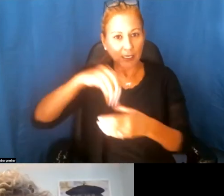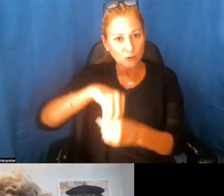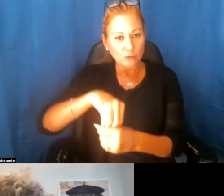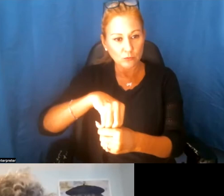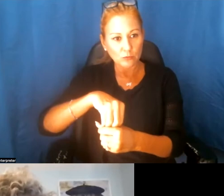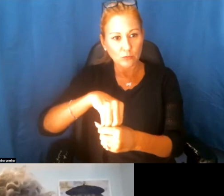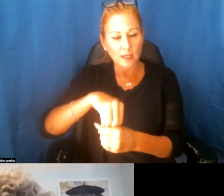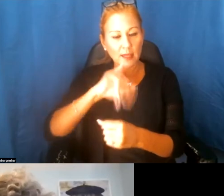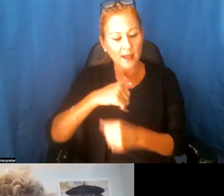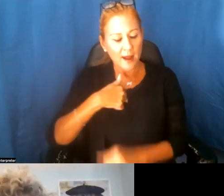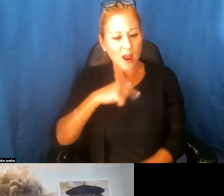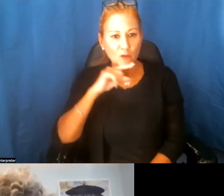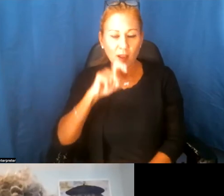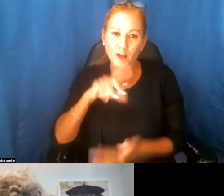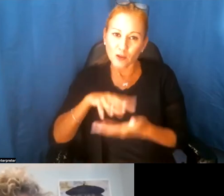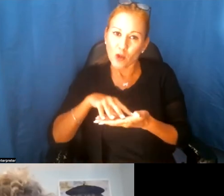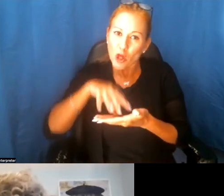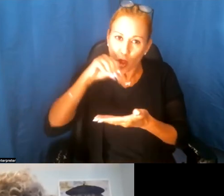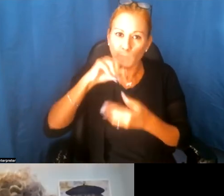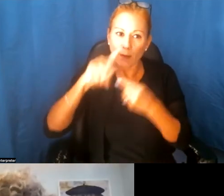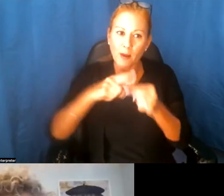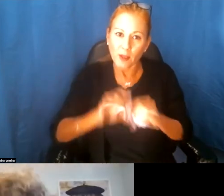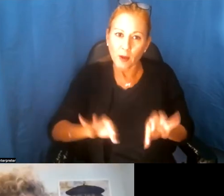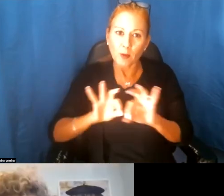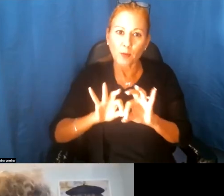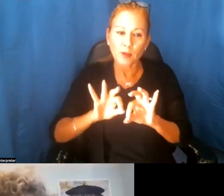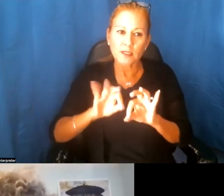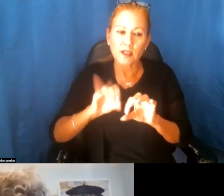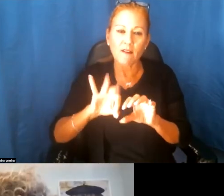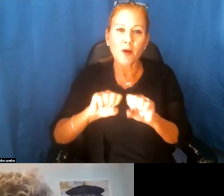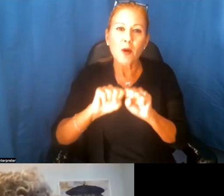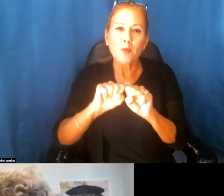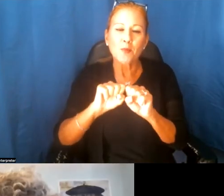that I had to learn about the importance of breaking bread with people. Yes